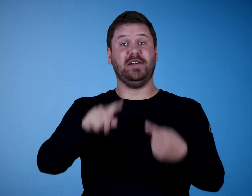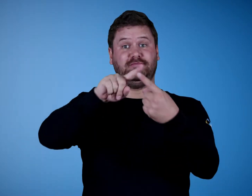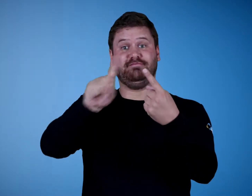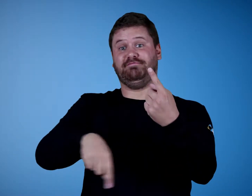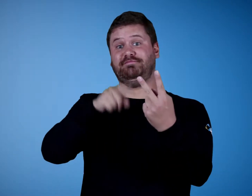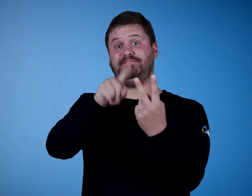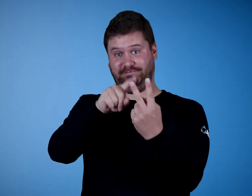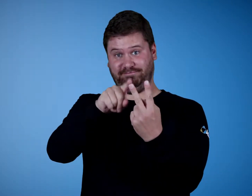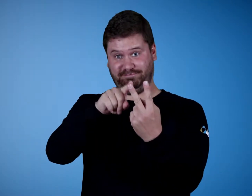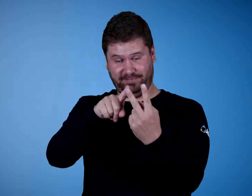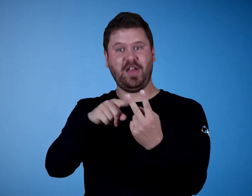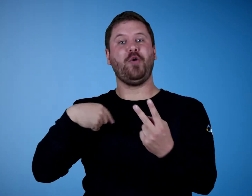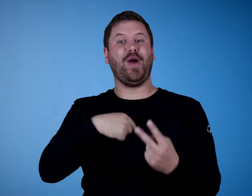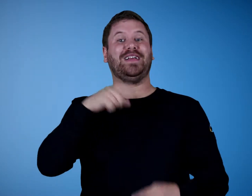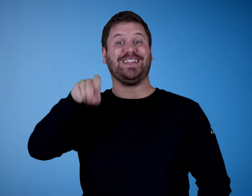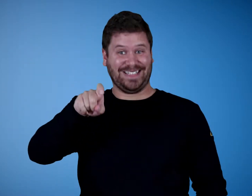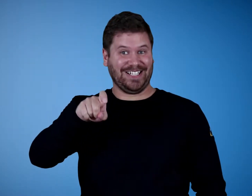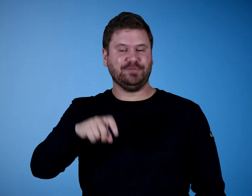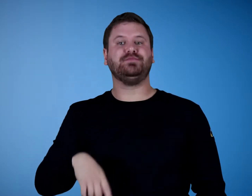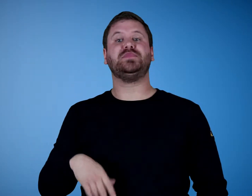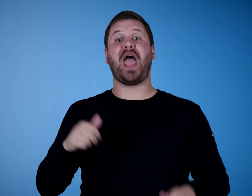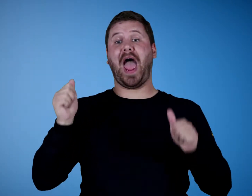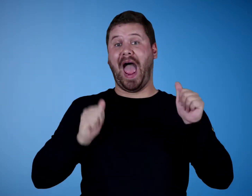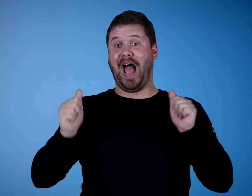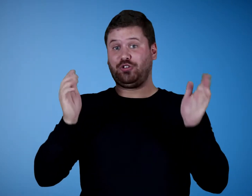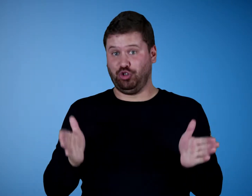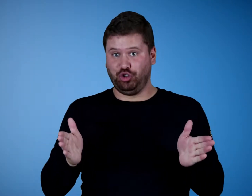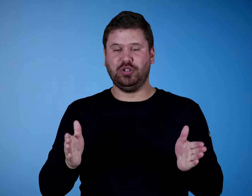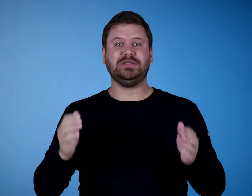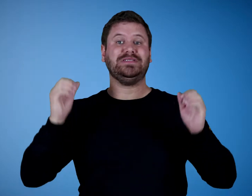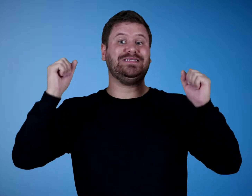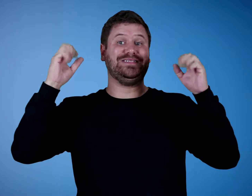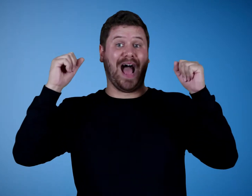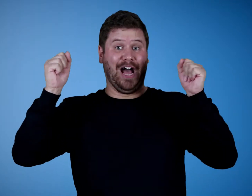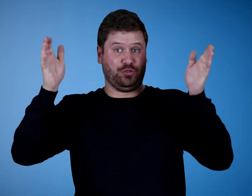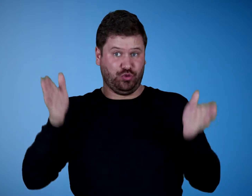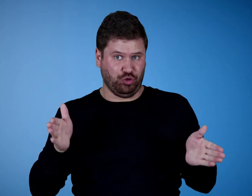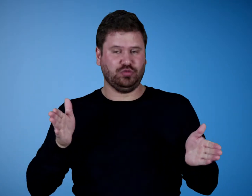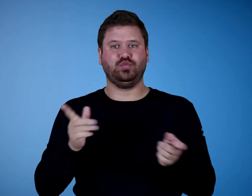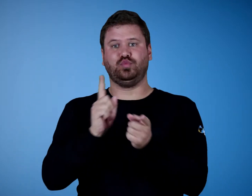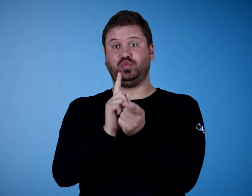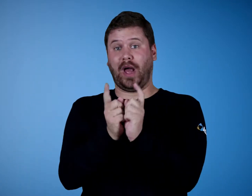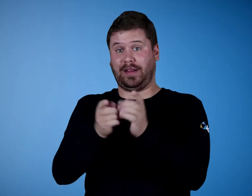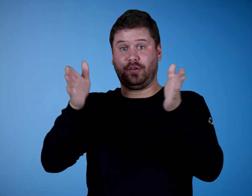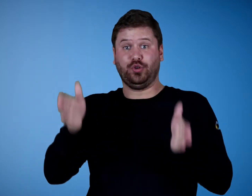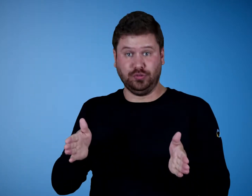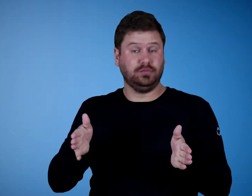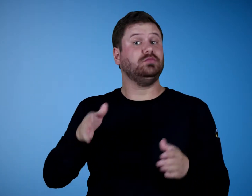The next position: We need actors, signers, and translators.